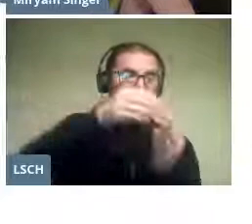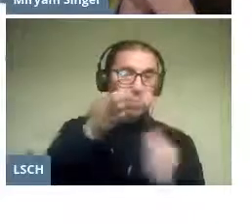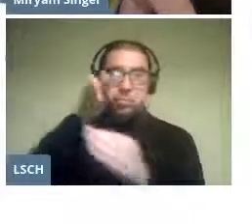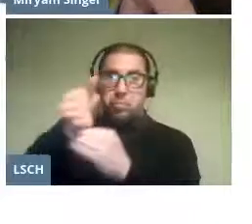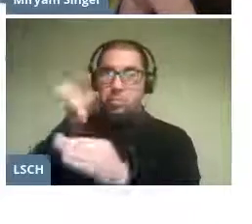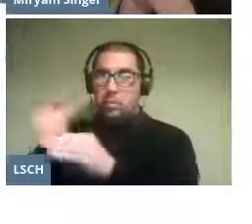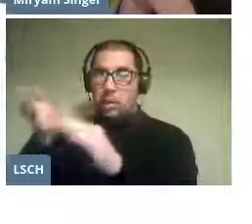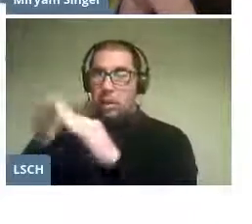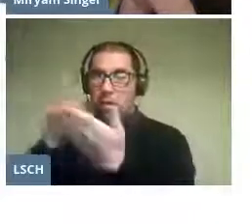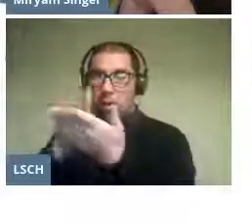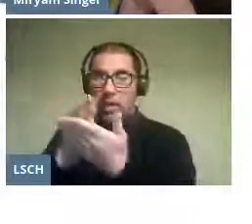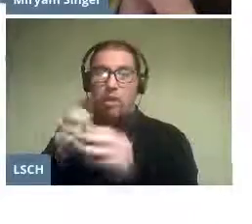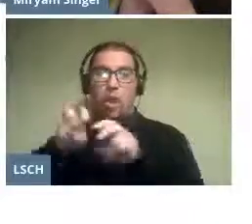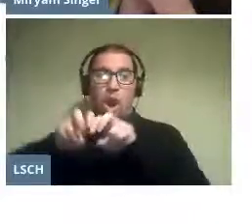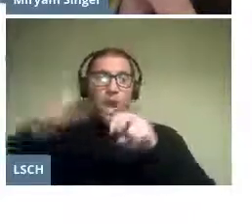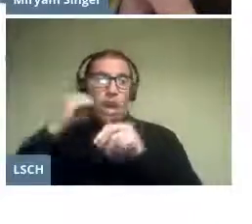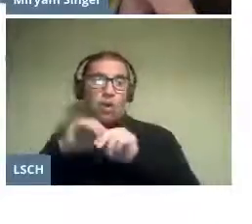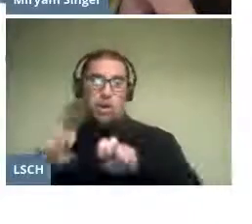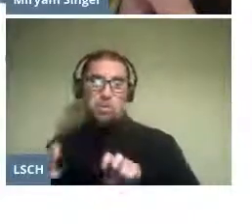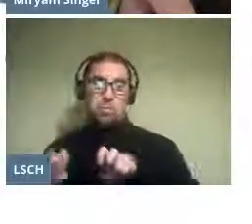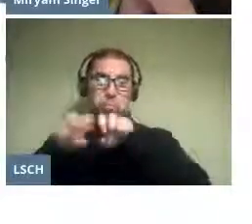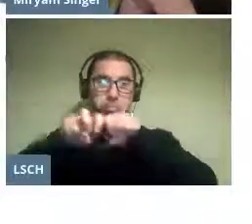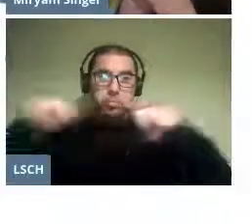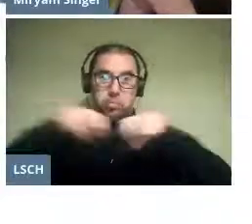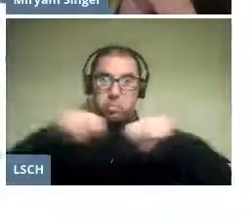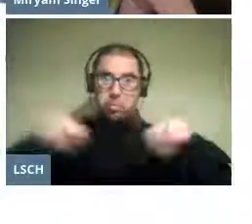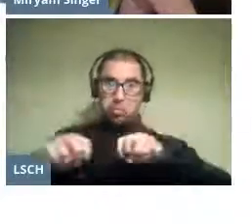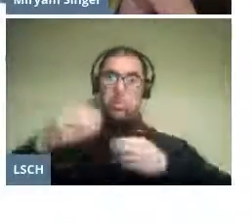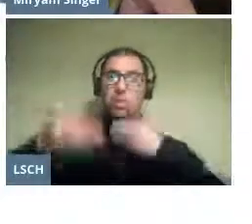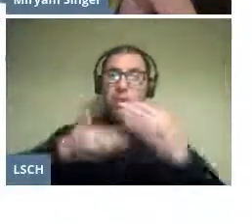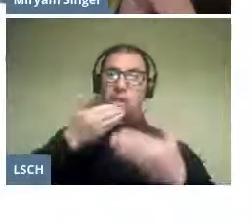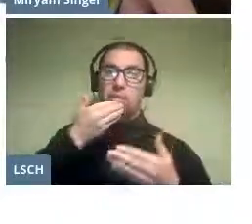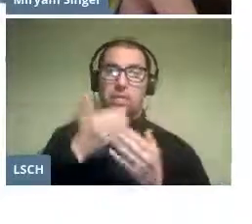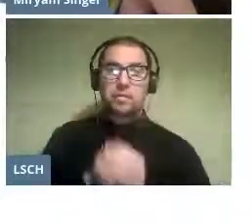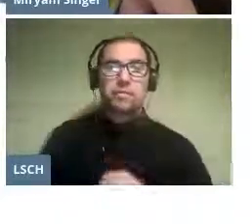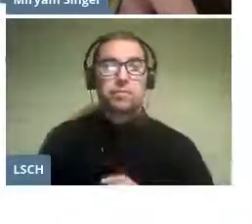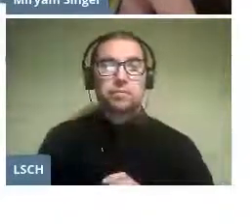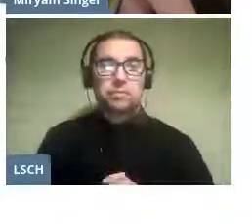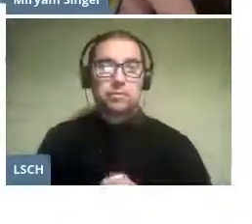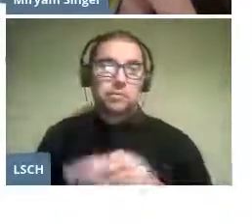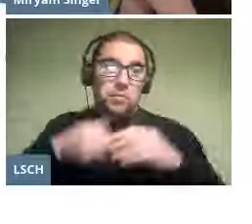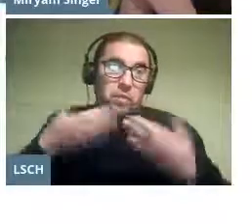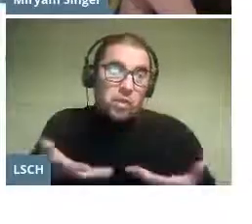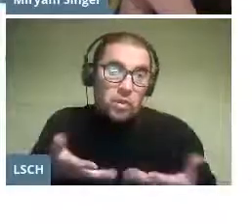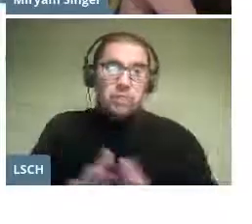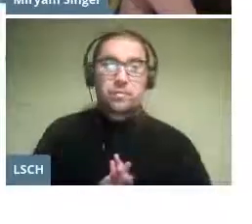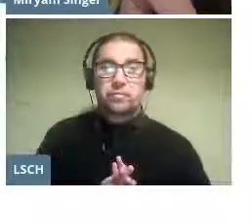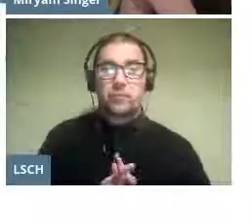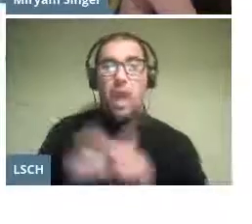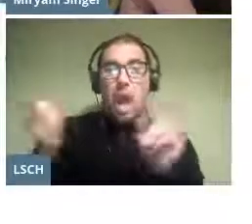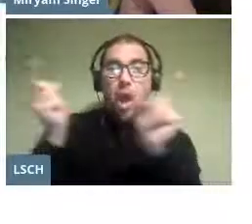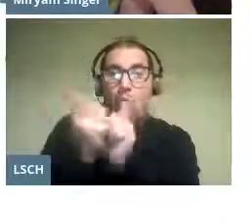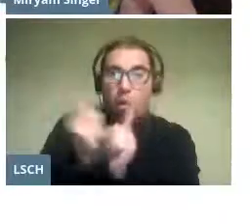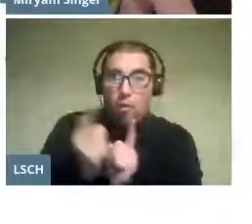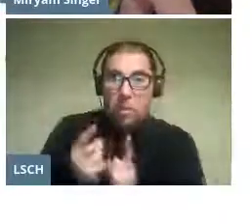in the choirs of schools as singing actors. In this abridged version of the original opera,